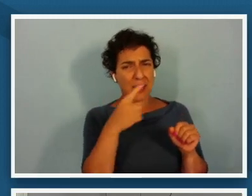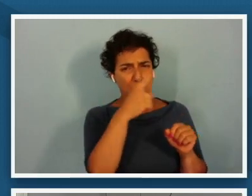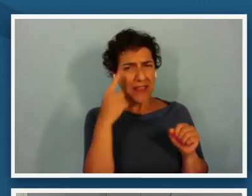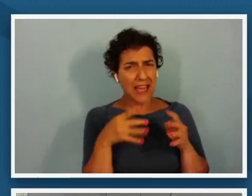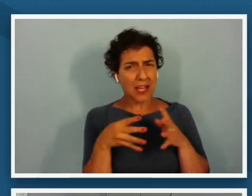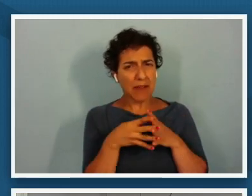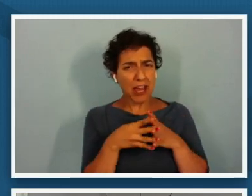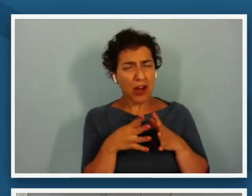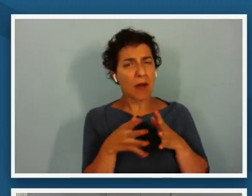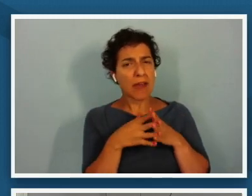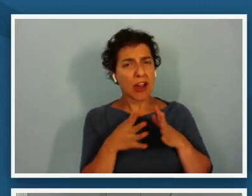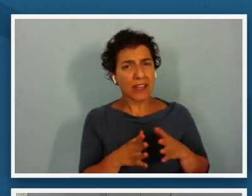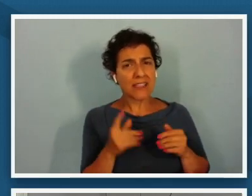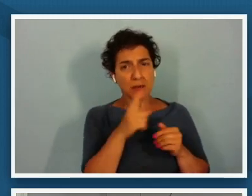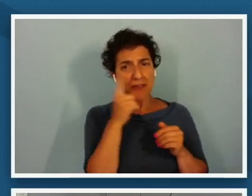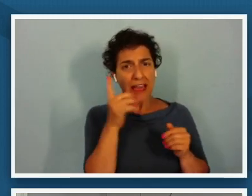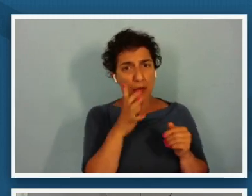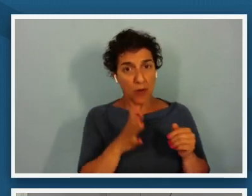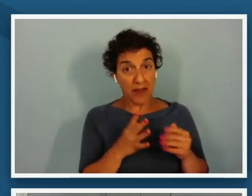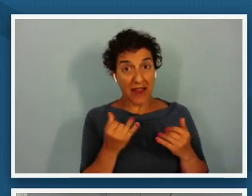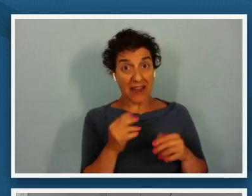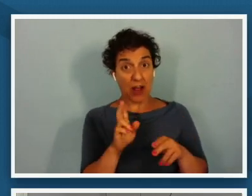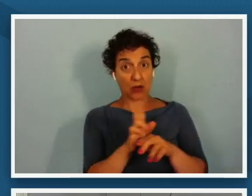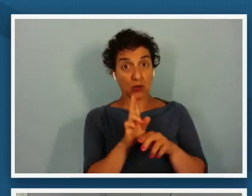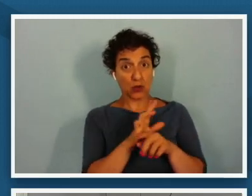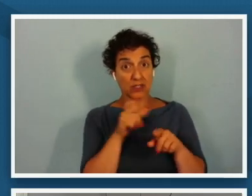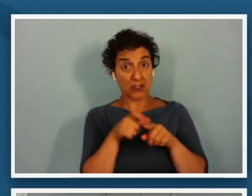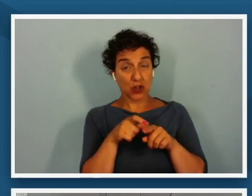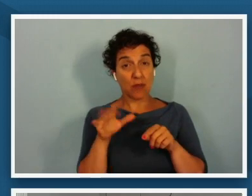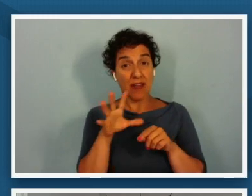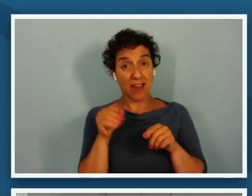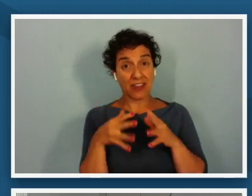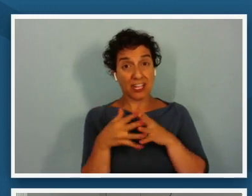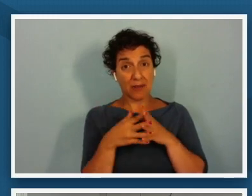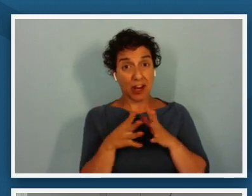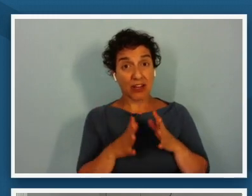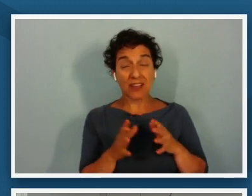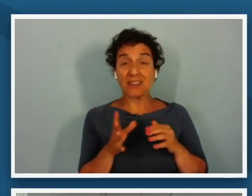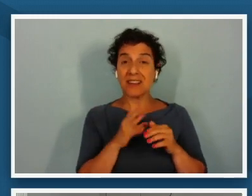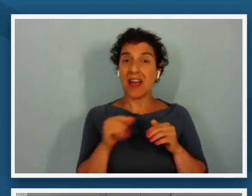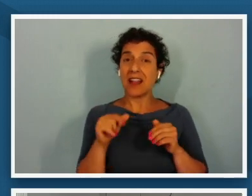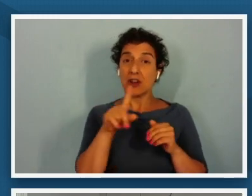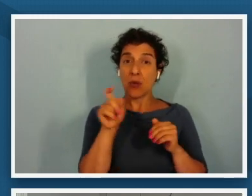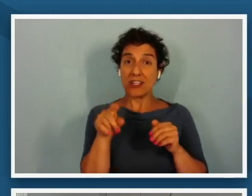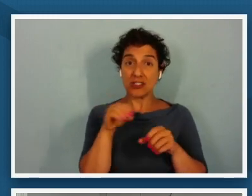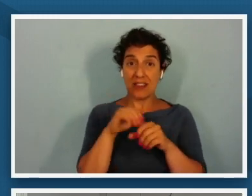and just now you use the term african americans and there was a question in